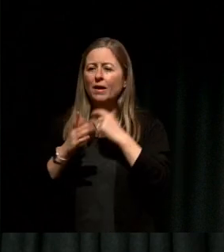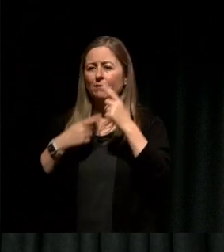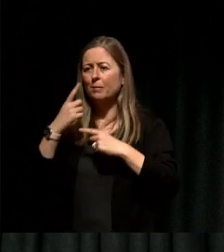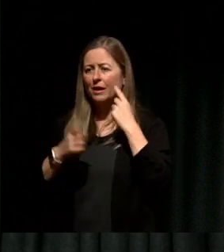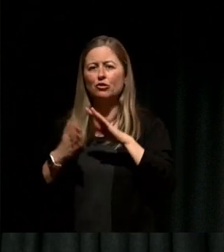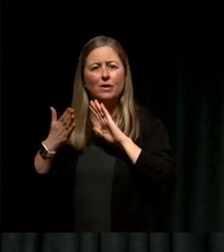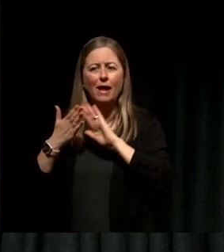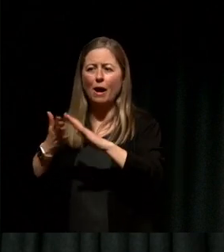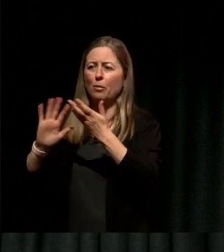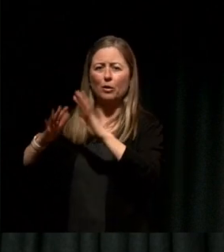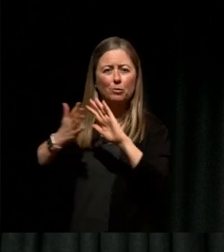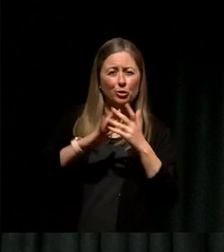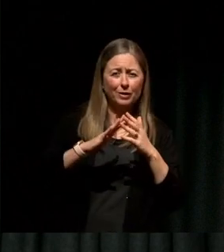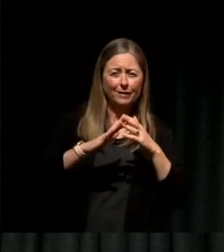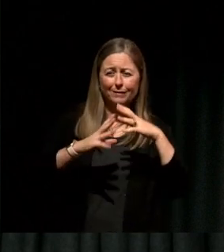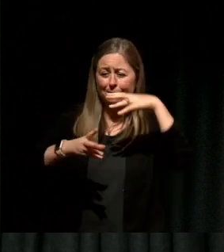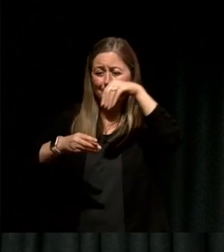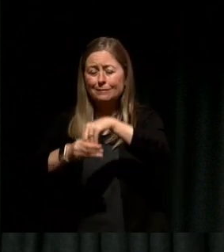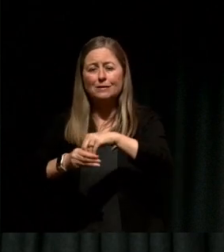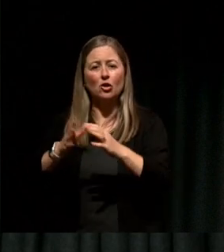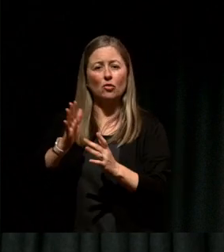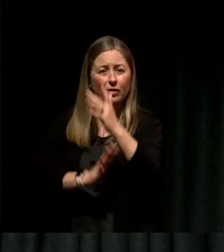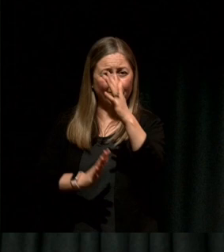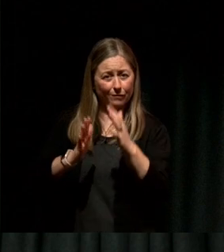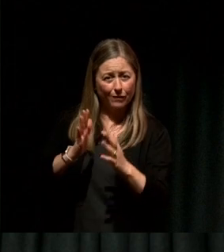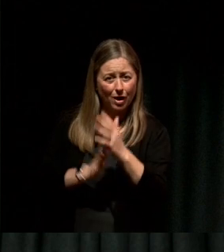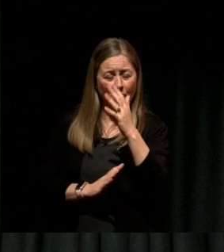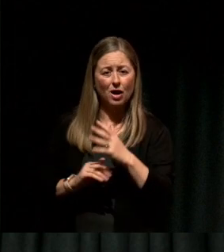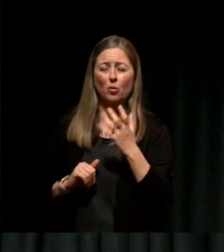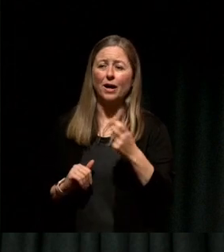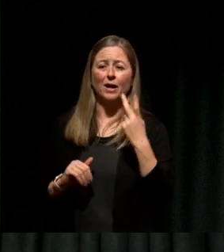After the crisis settled, we went through a two-year Royal Commission while also preparing